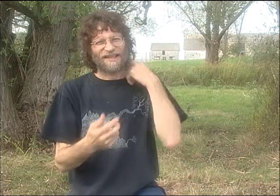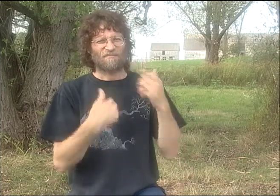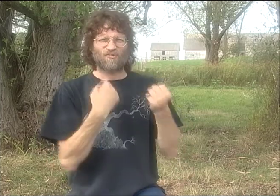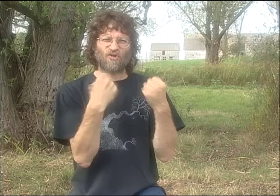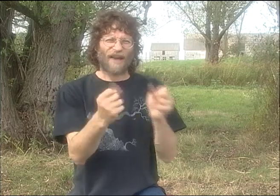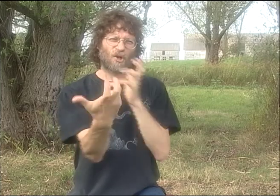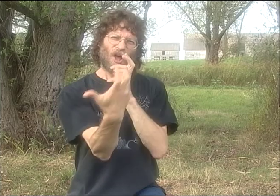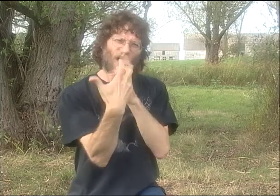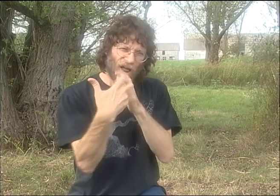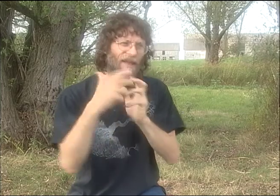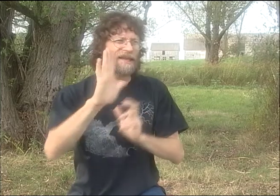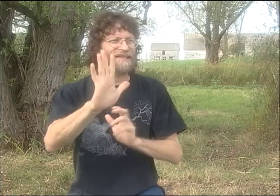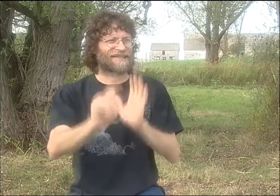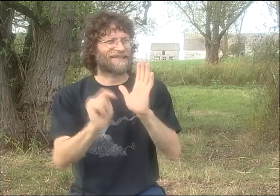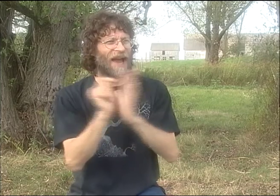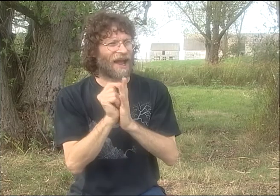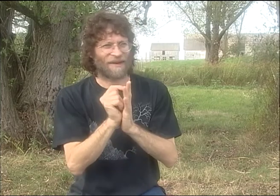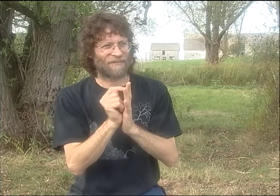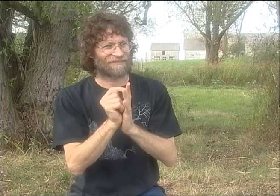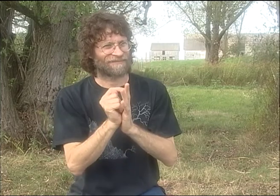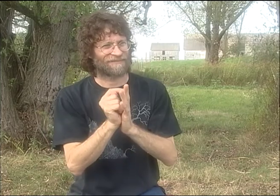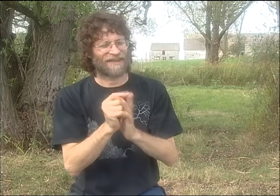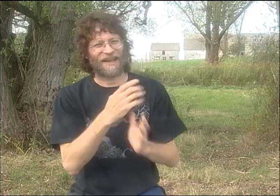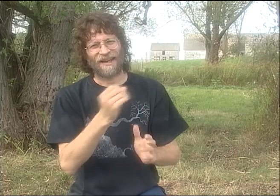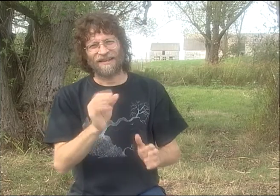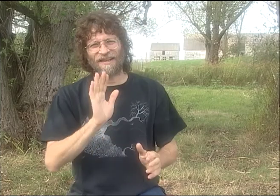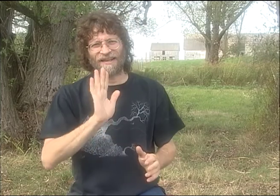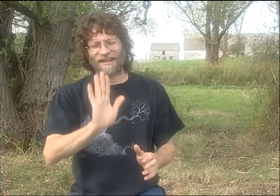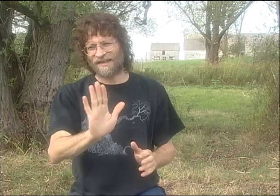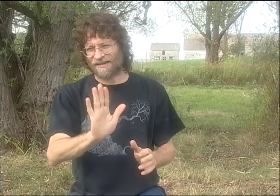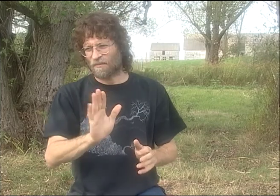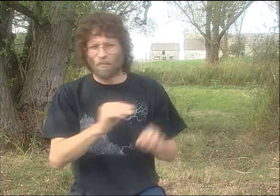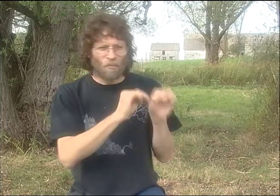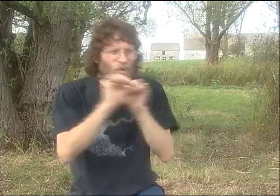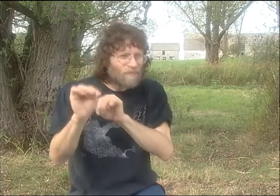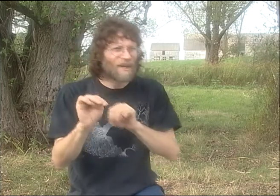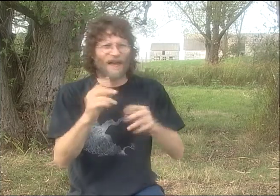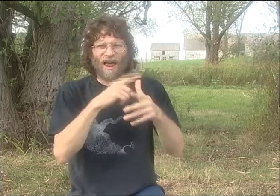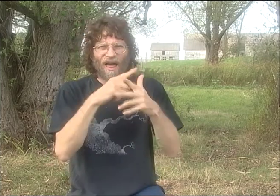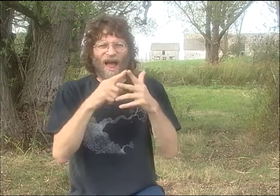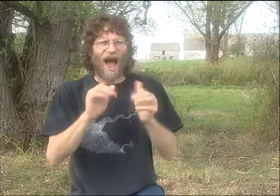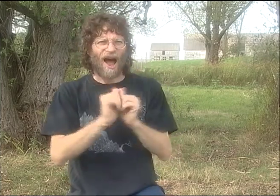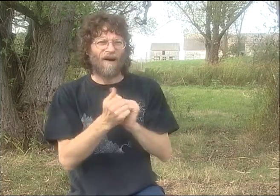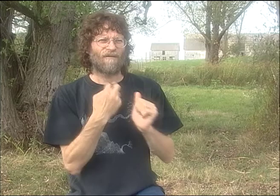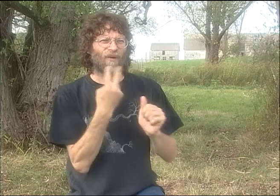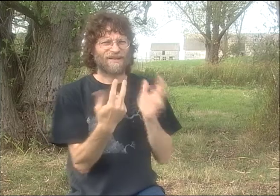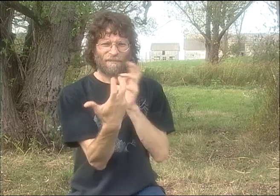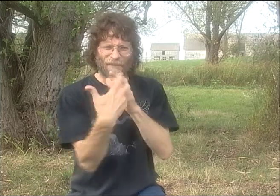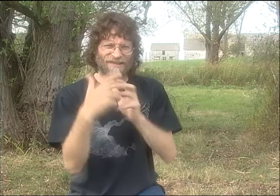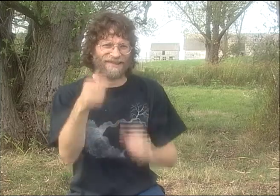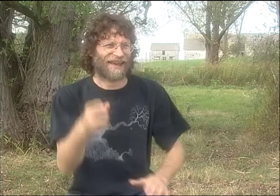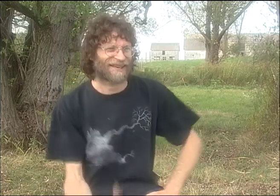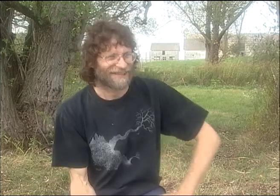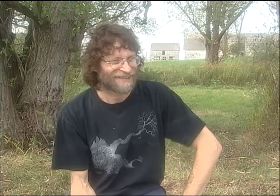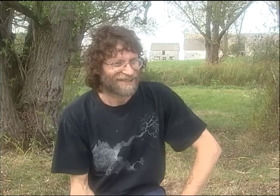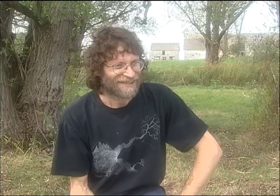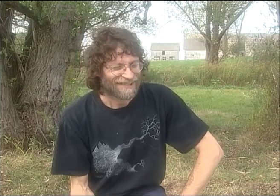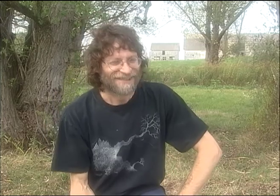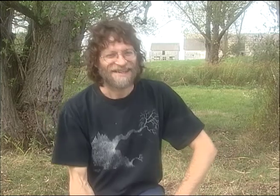IT WAS VERY FRUSTRATING. IT WAS VERY DIFFICULT, BECAUSE I'M TRYING TO MATCH HIS STYLE AND HIS TIMING AND THE MOVEMENTS AND ALL THESE DIFFERENT ELEMENTS,